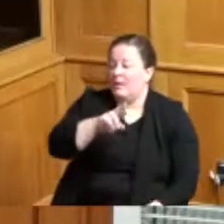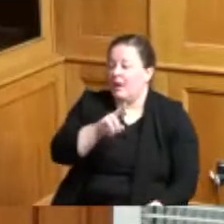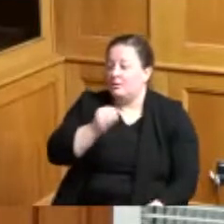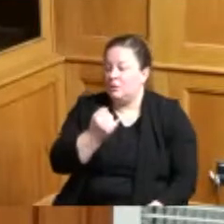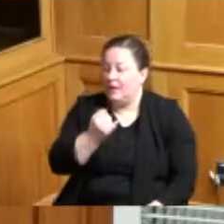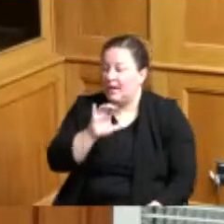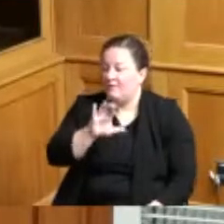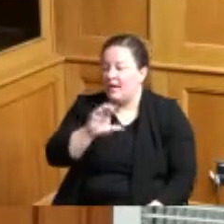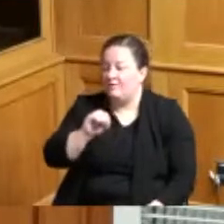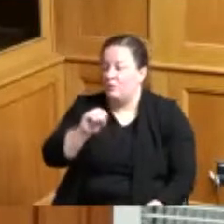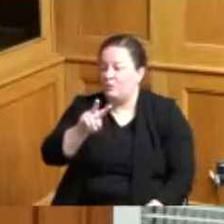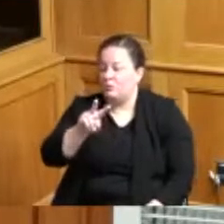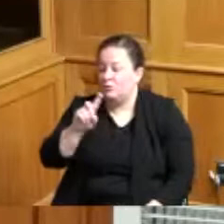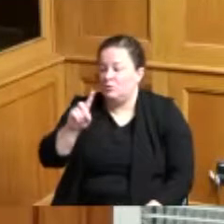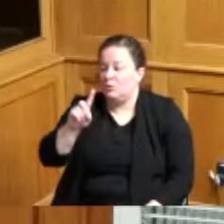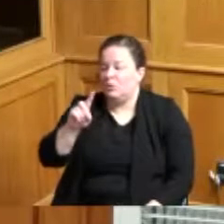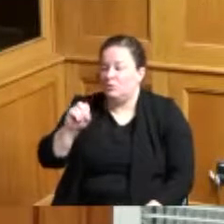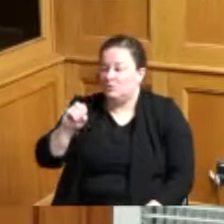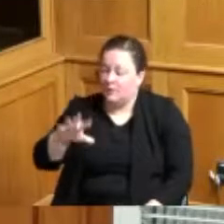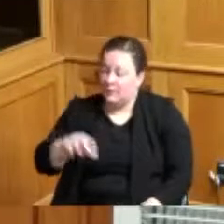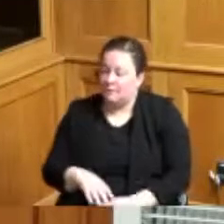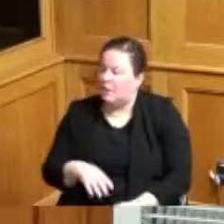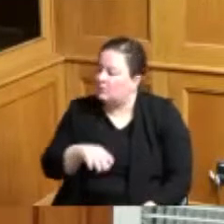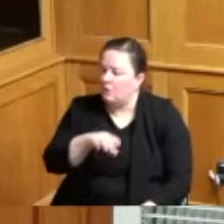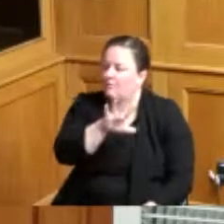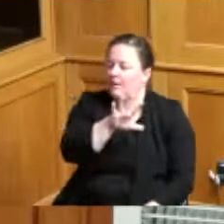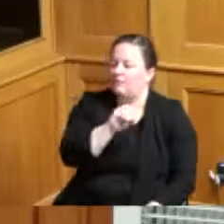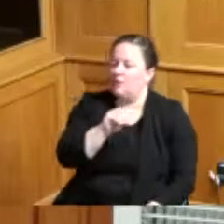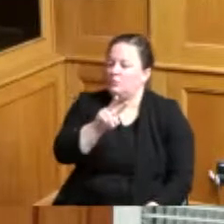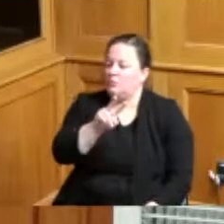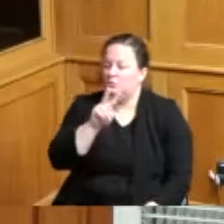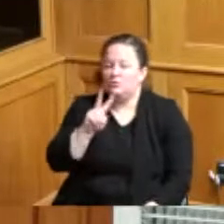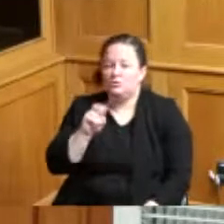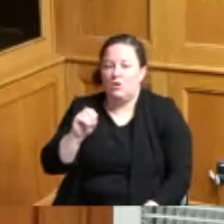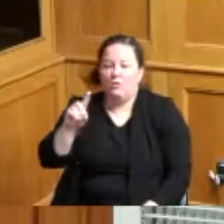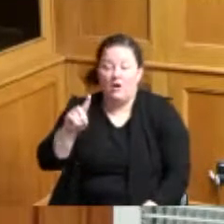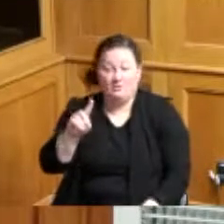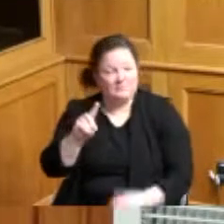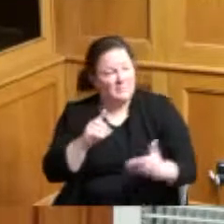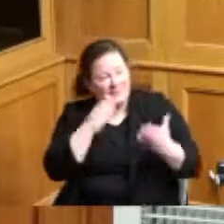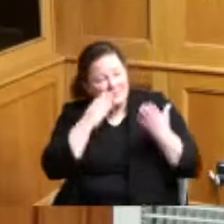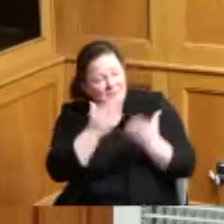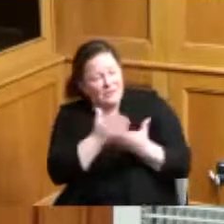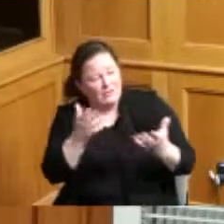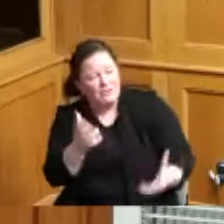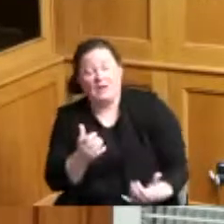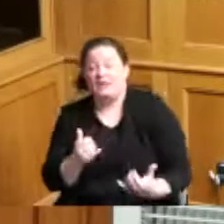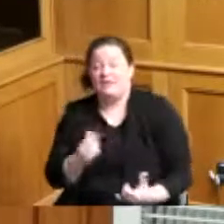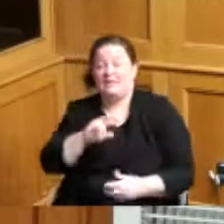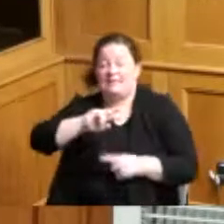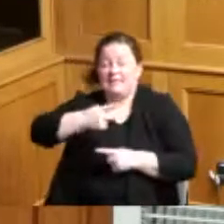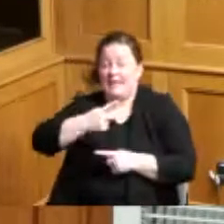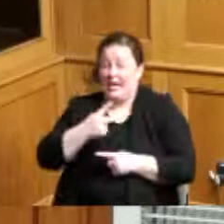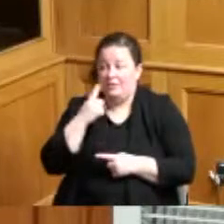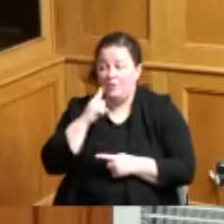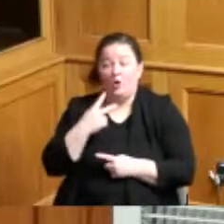thank you Madam President this is the second of of two hearings to allow the public